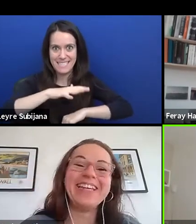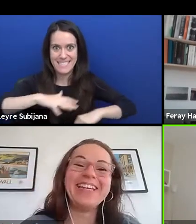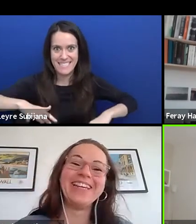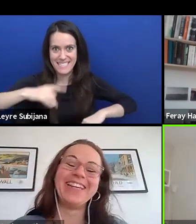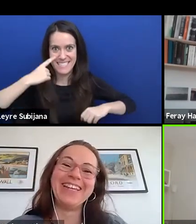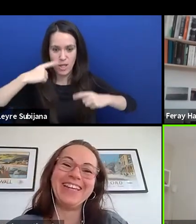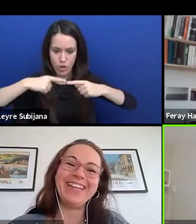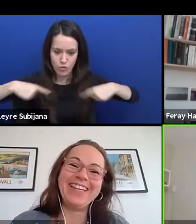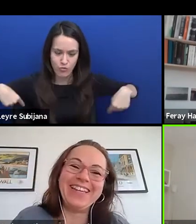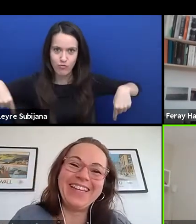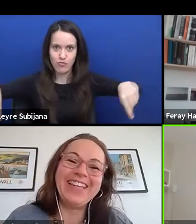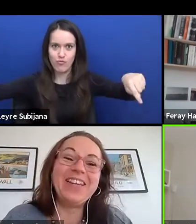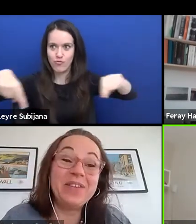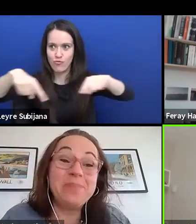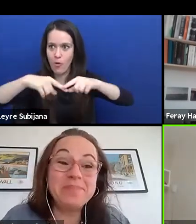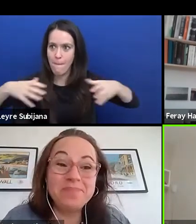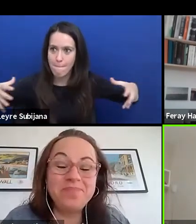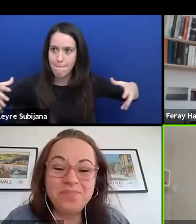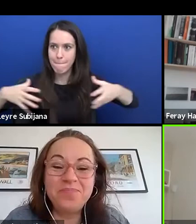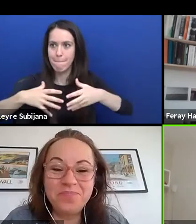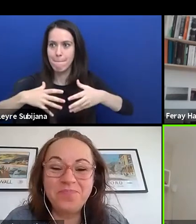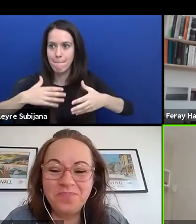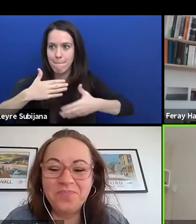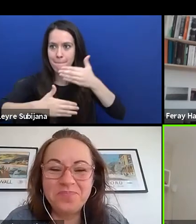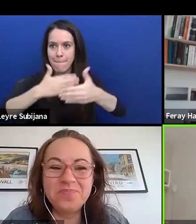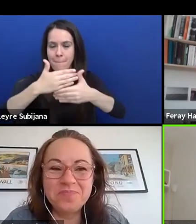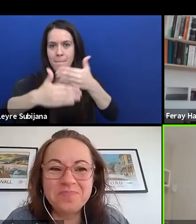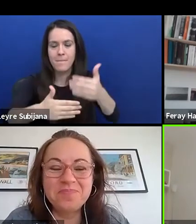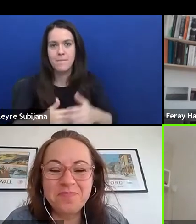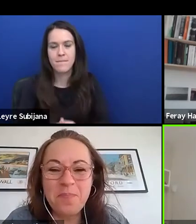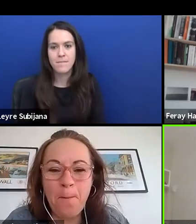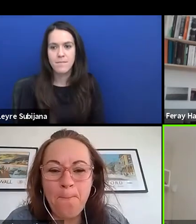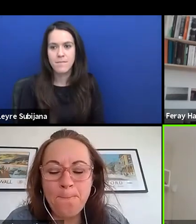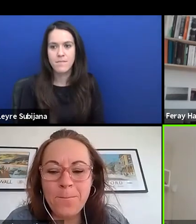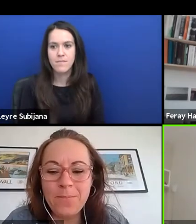but yeah, I think it's a possibility